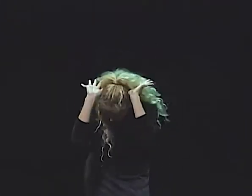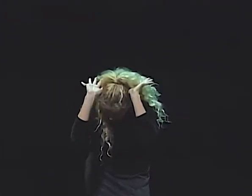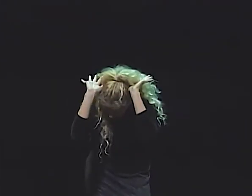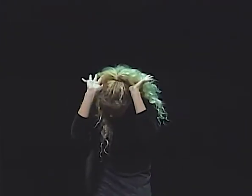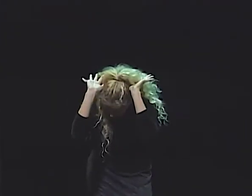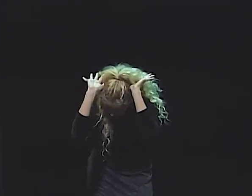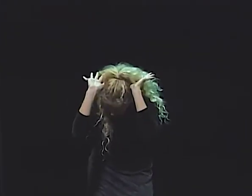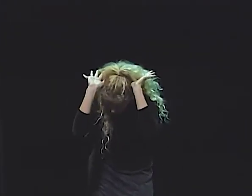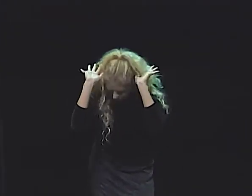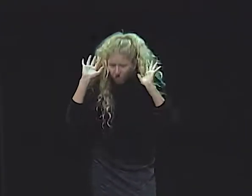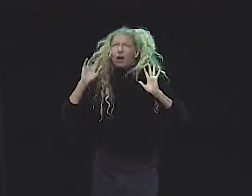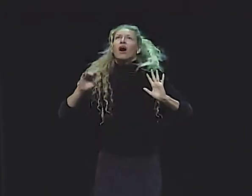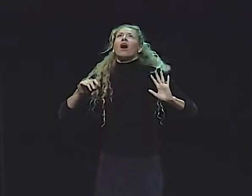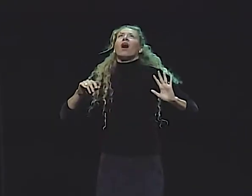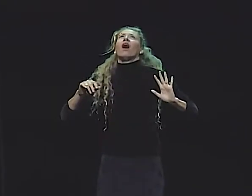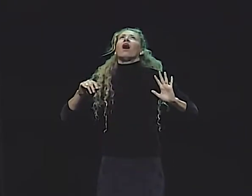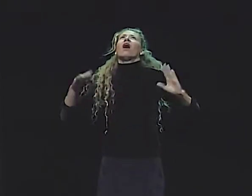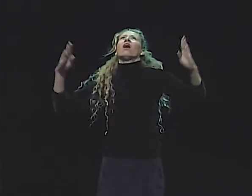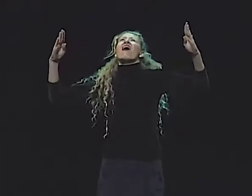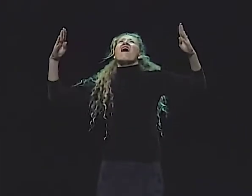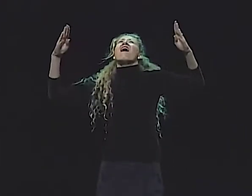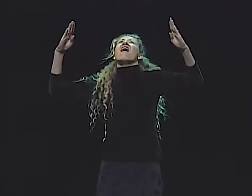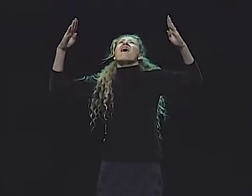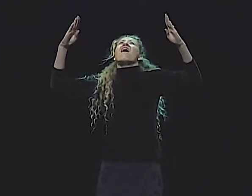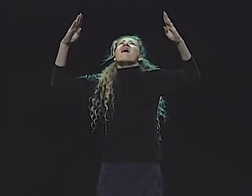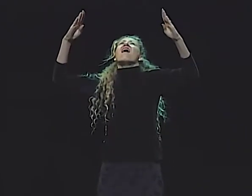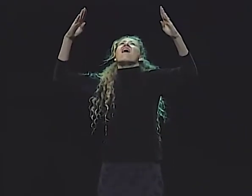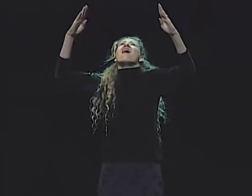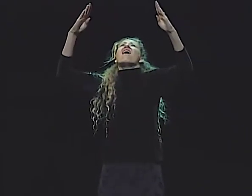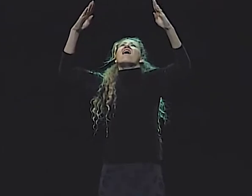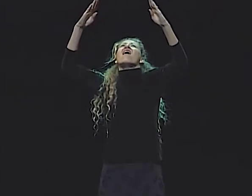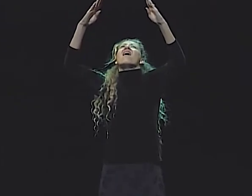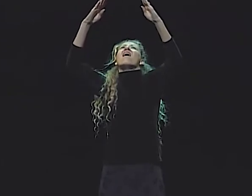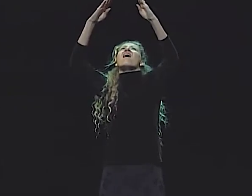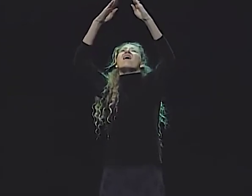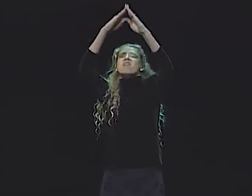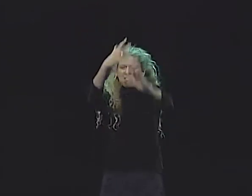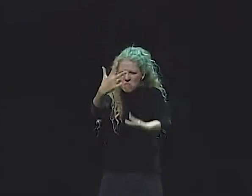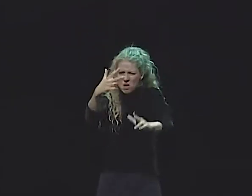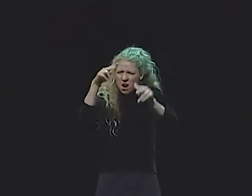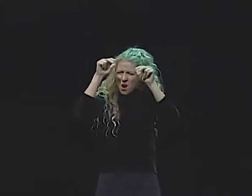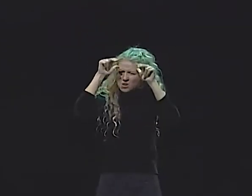WITH STATUES OF STRONG PEOPLE HOLDING UP